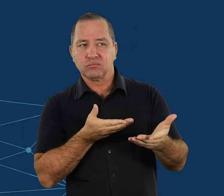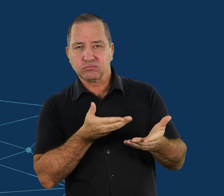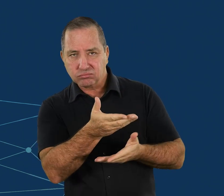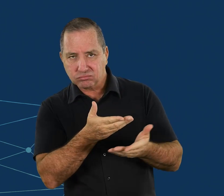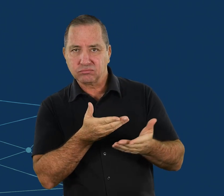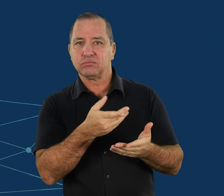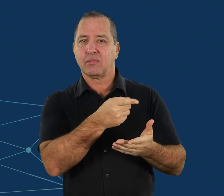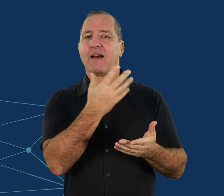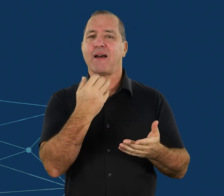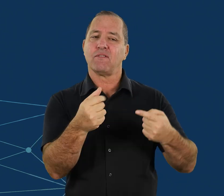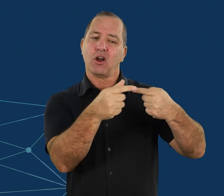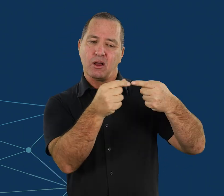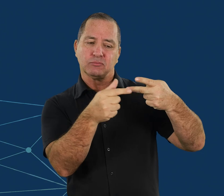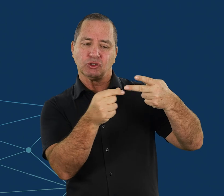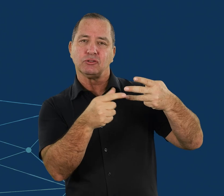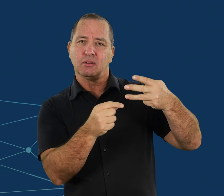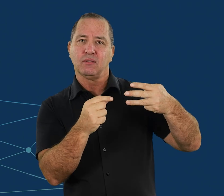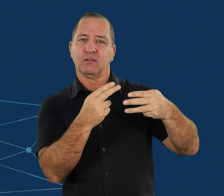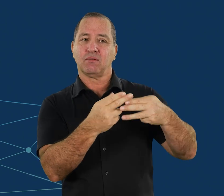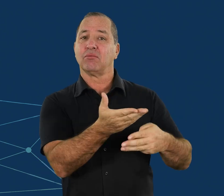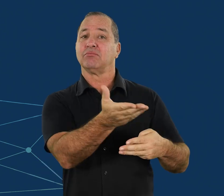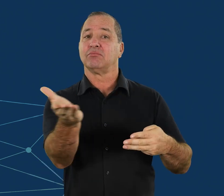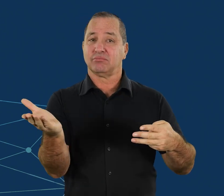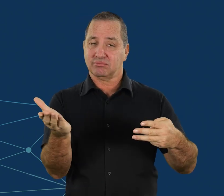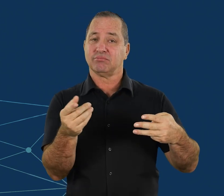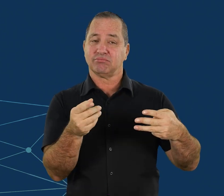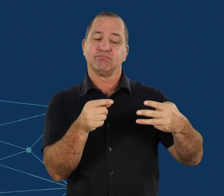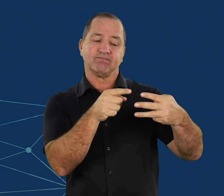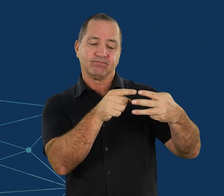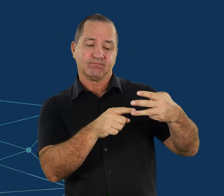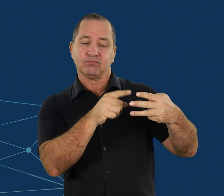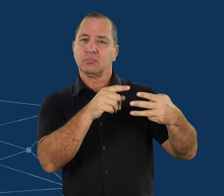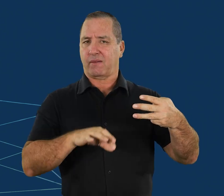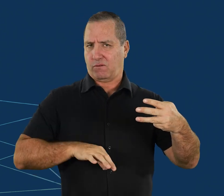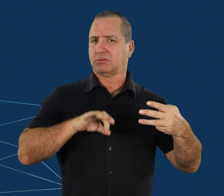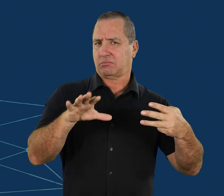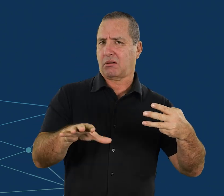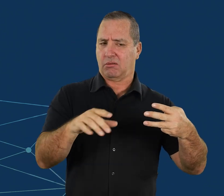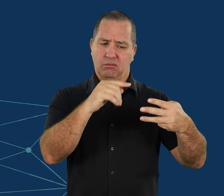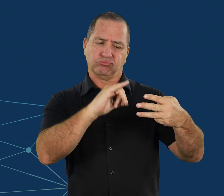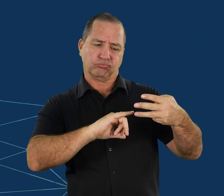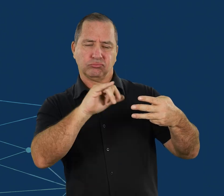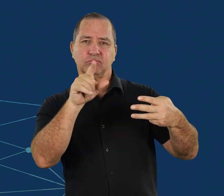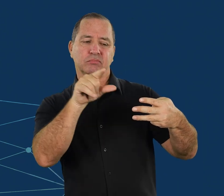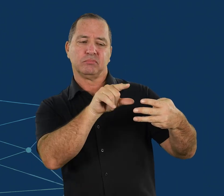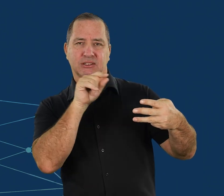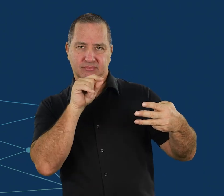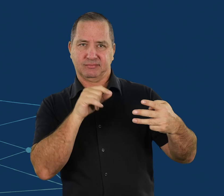Affordable options are available.